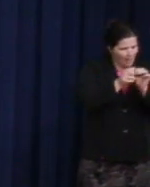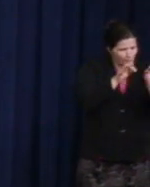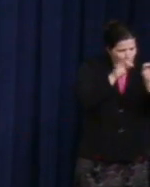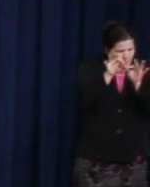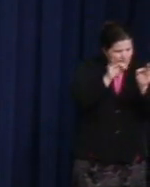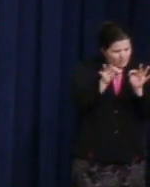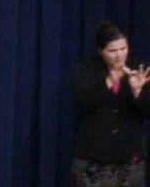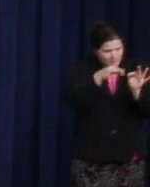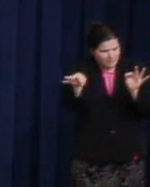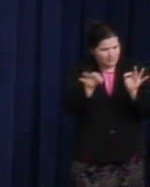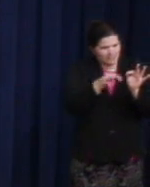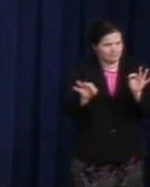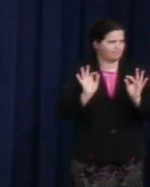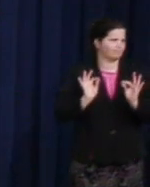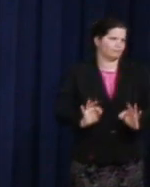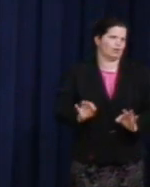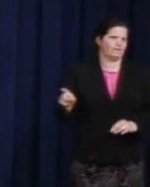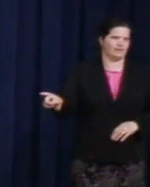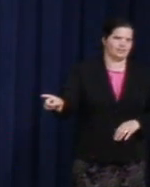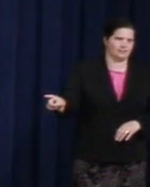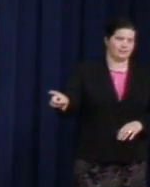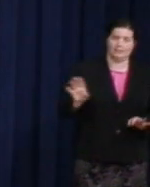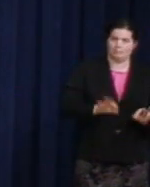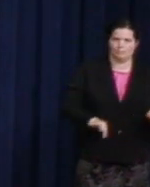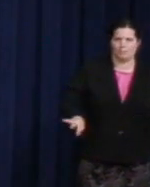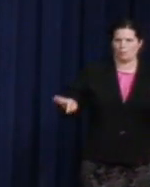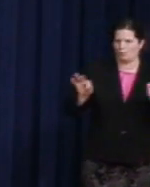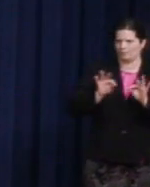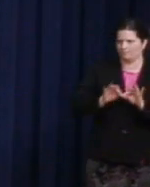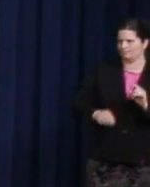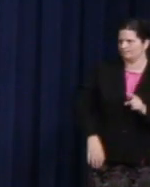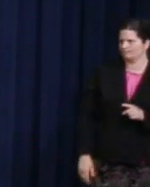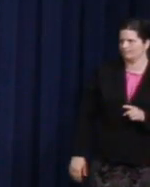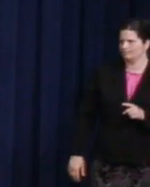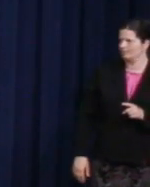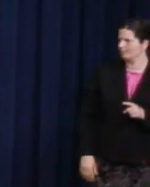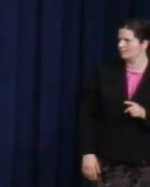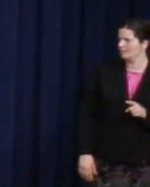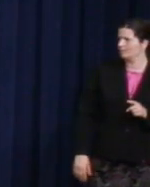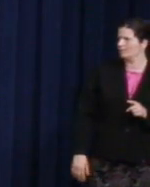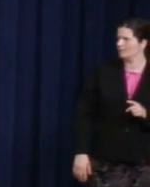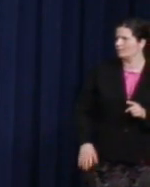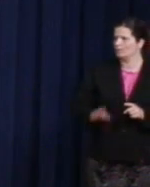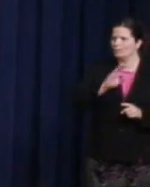And this is important: you will never hear Leader Pelosi talking about tolerance.